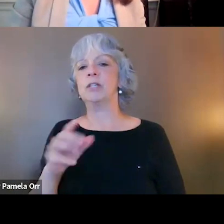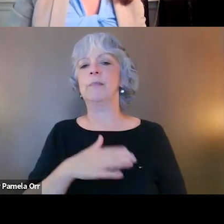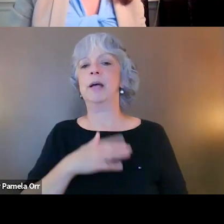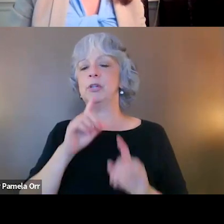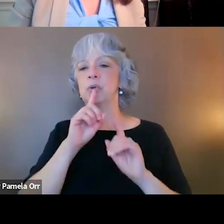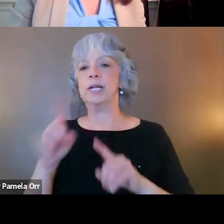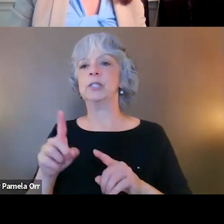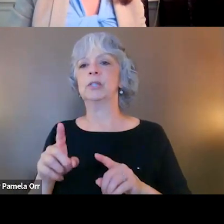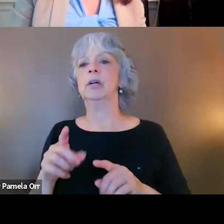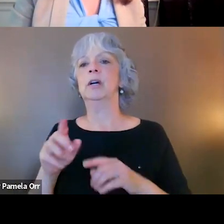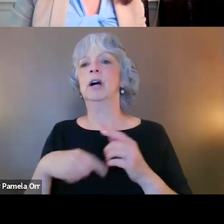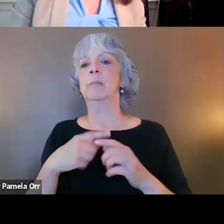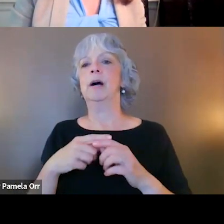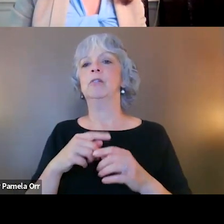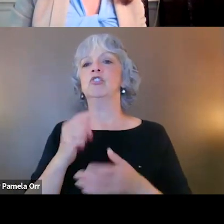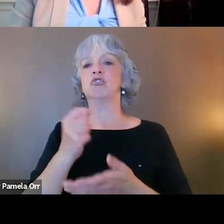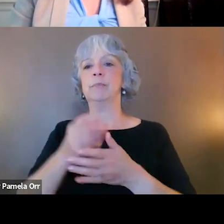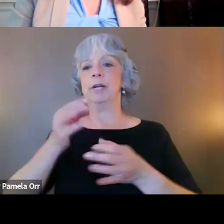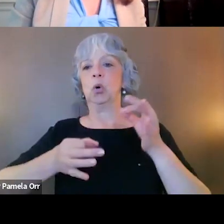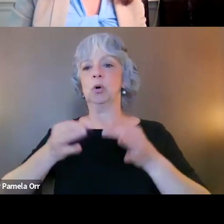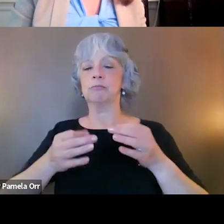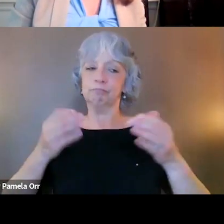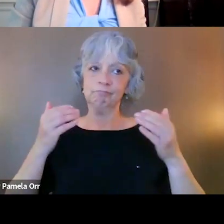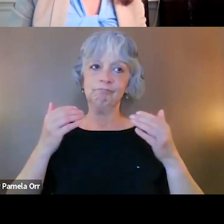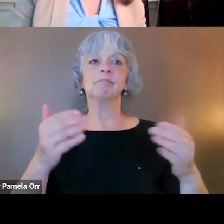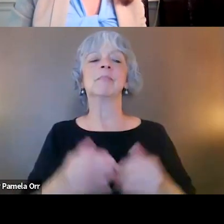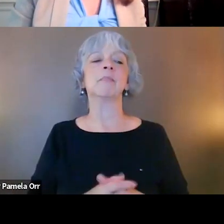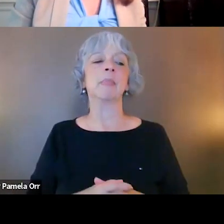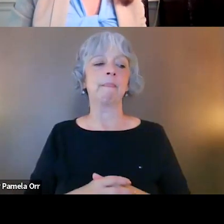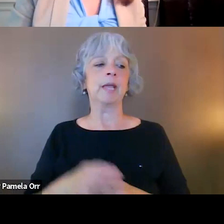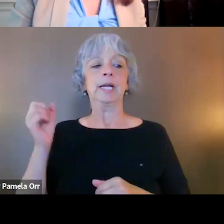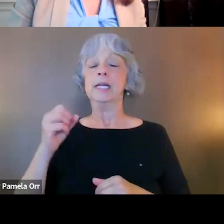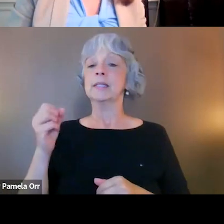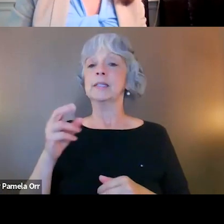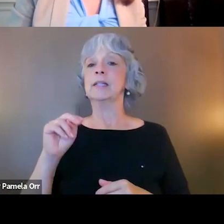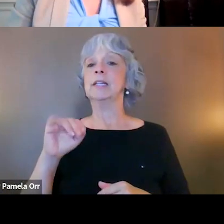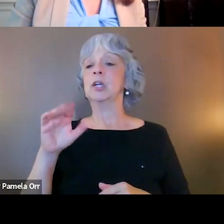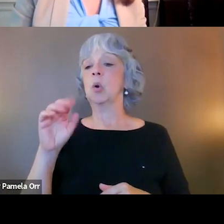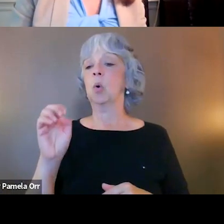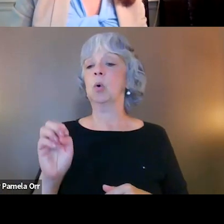that came in about treatment courts, if that's all right. Go ahead. - Yeah. So yeah, so Nicole, I see your question about supporting service members